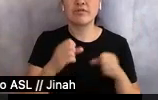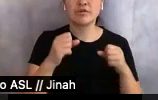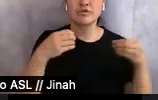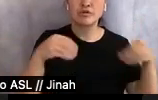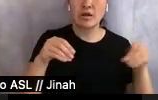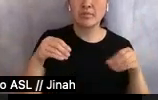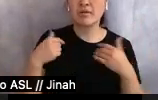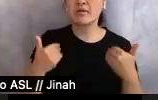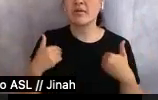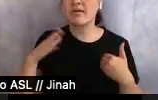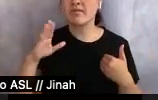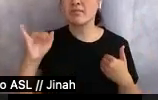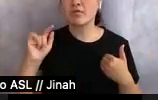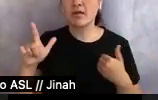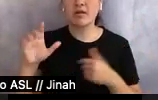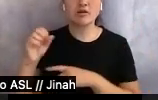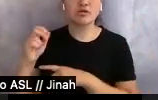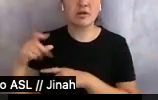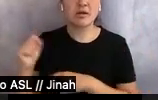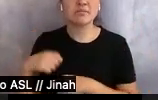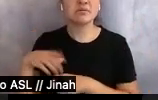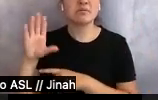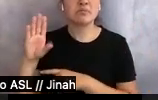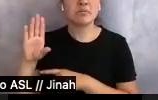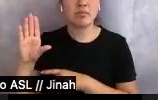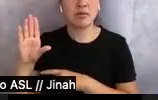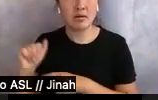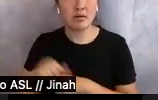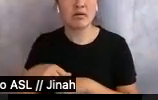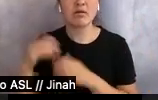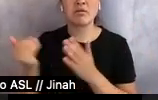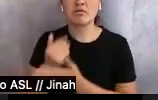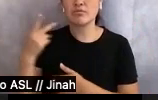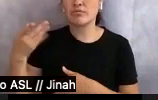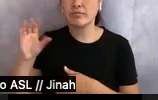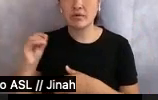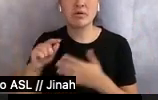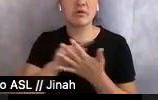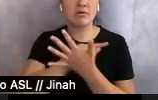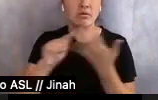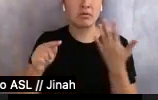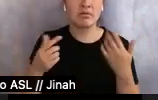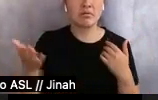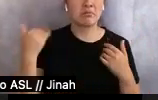boba places, a new branch of Golden Deli pho. And where Ye Loy once stood, Ahgoo's Kitchen was now